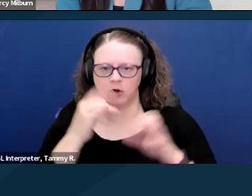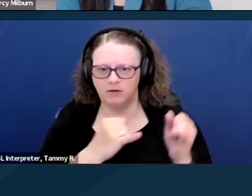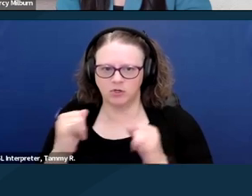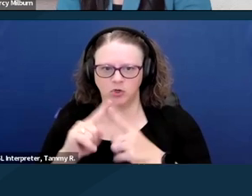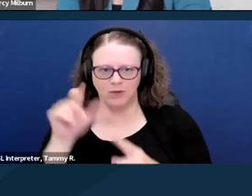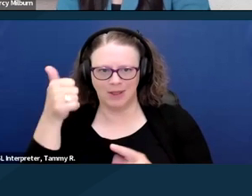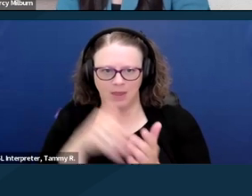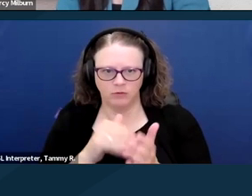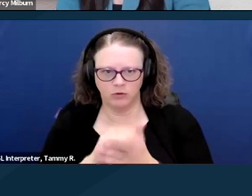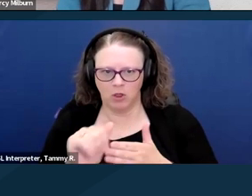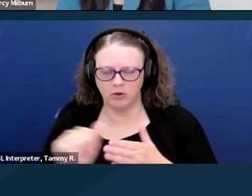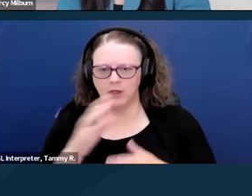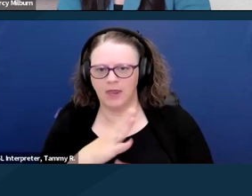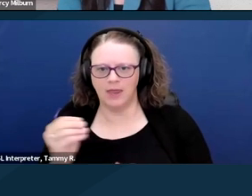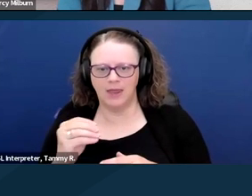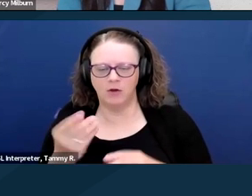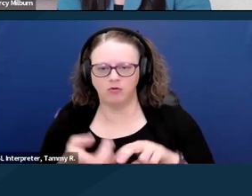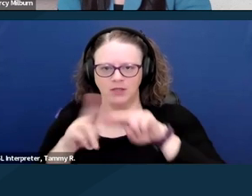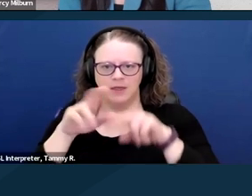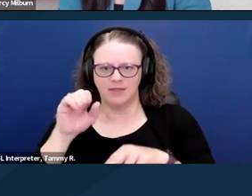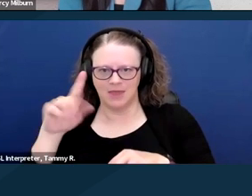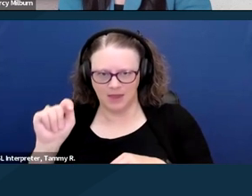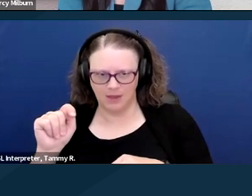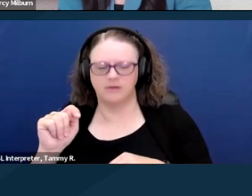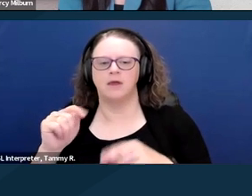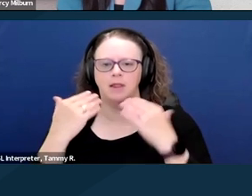raising the asset limits for married couples to $20,000,